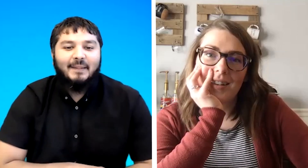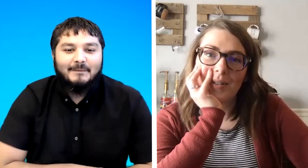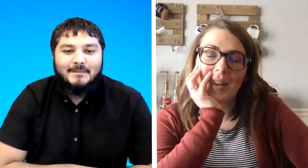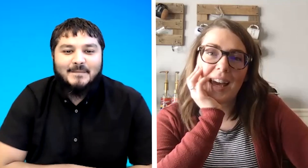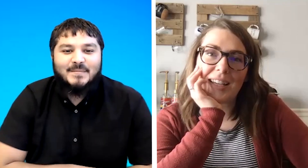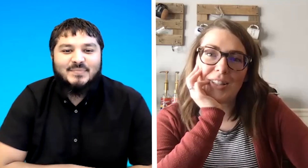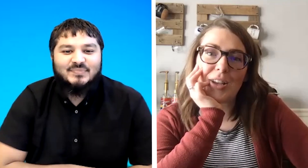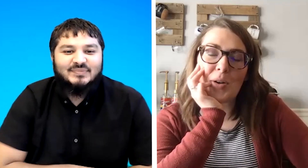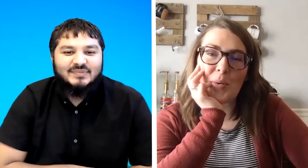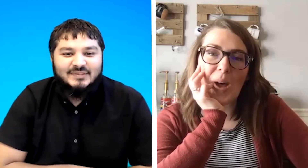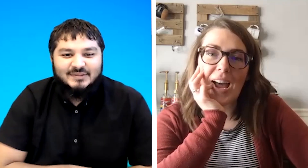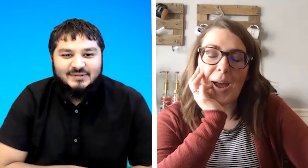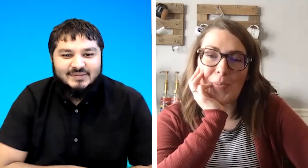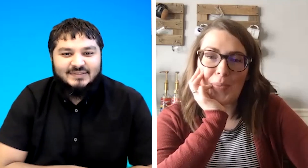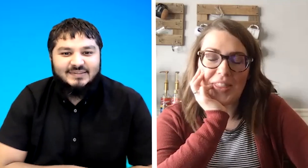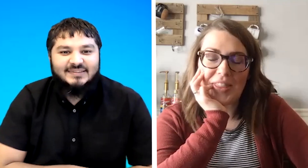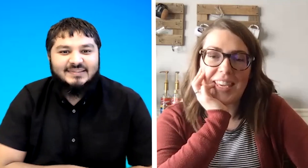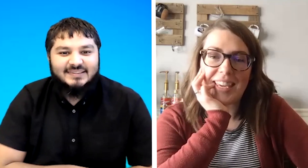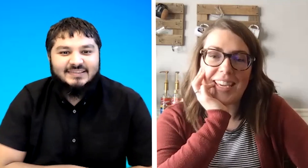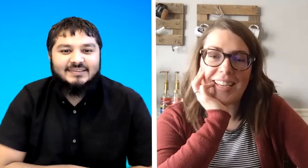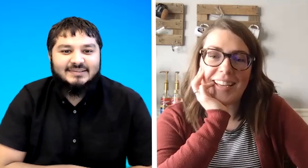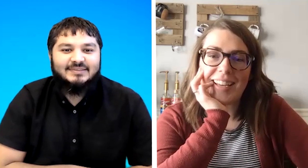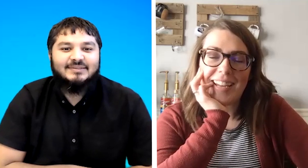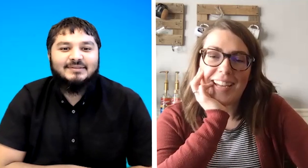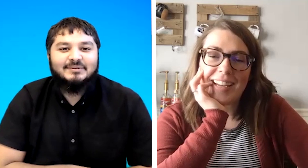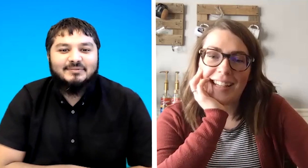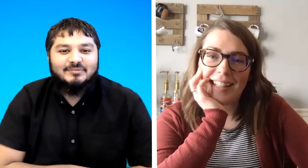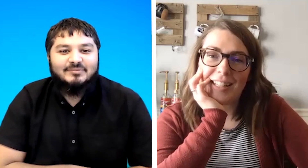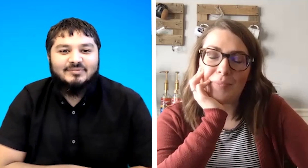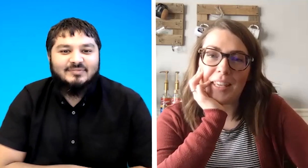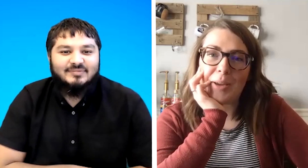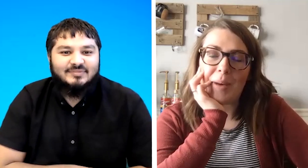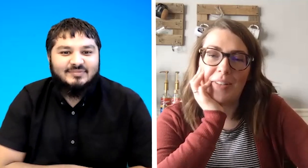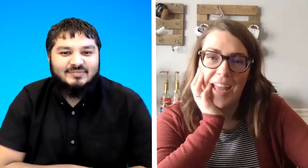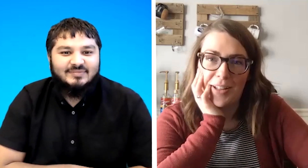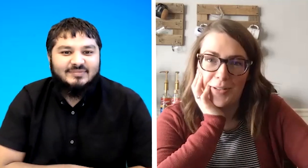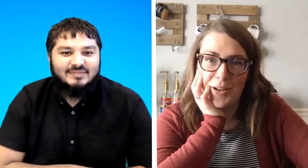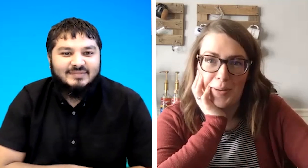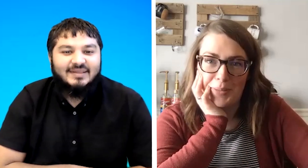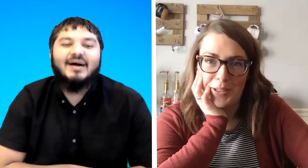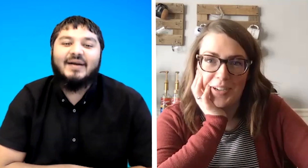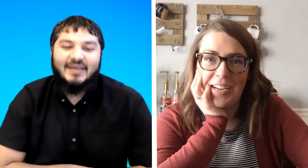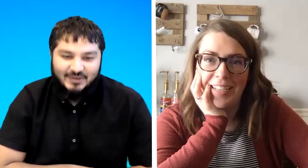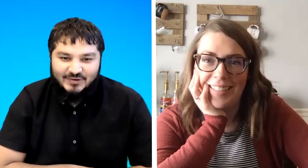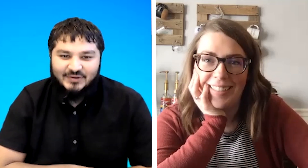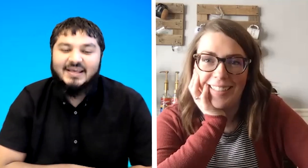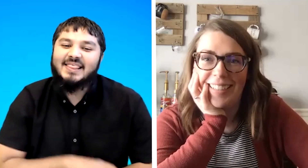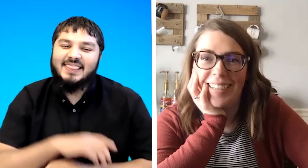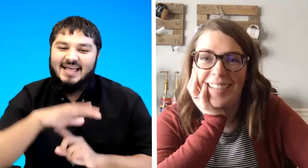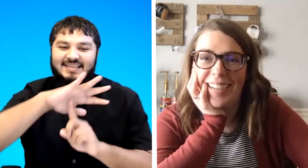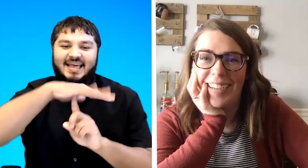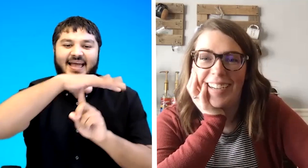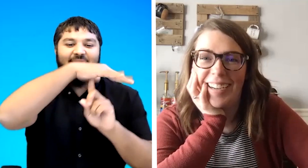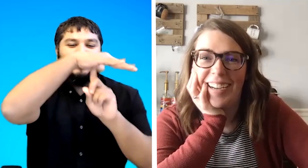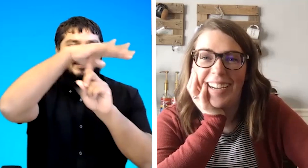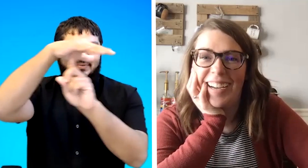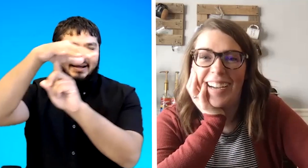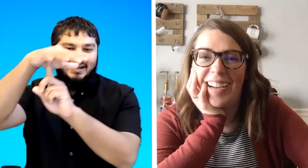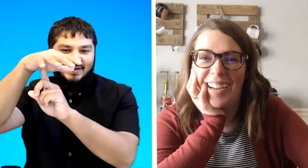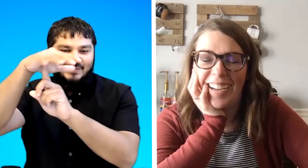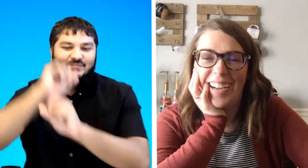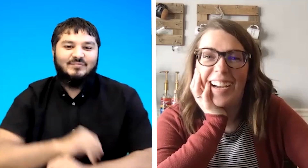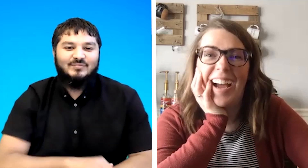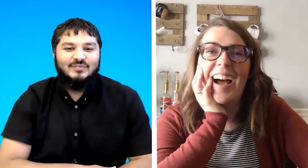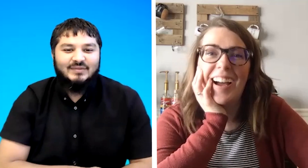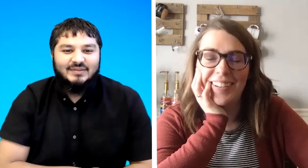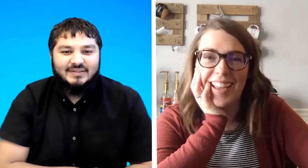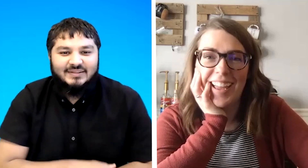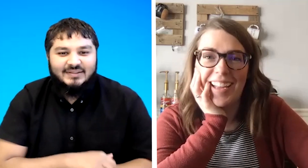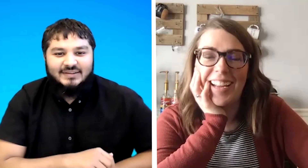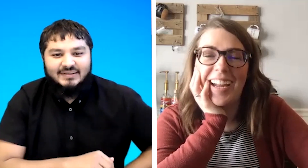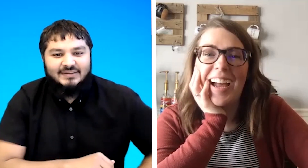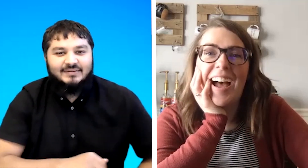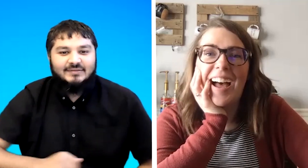okay so i'm thinking something about a helicopter good that's helicopter okay um